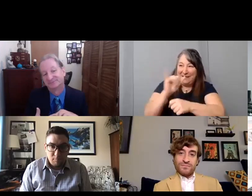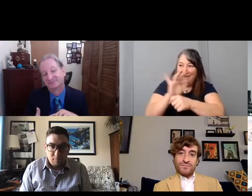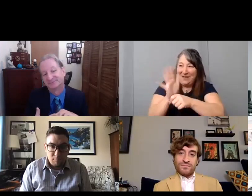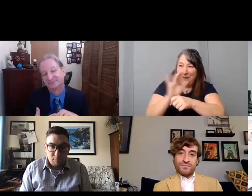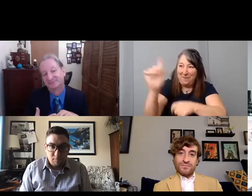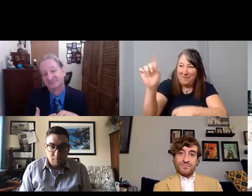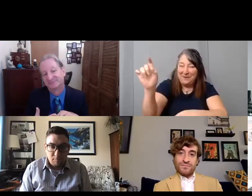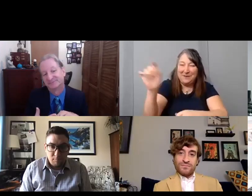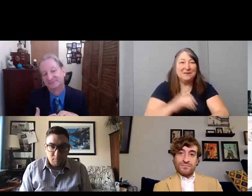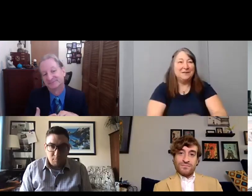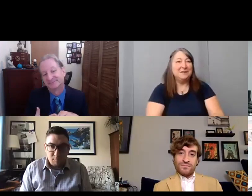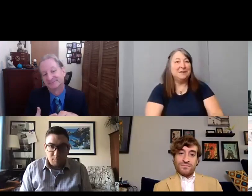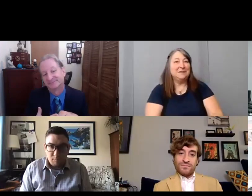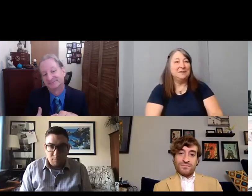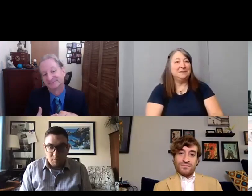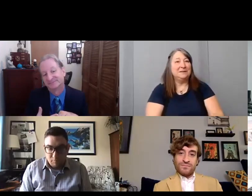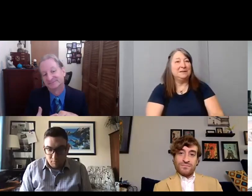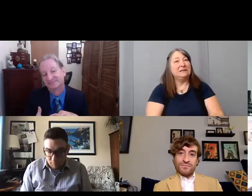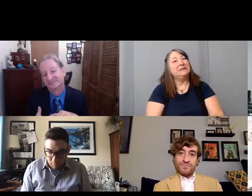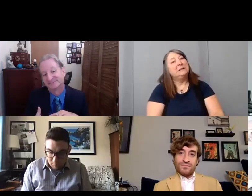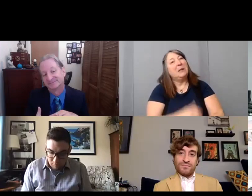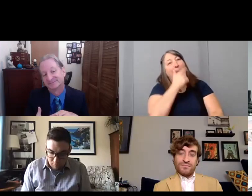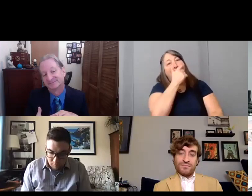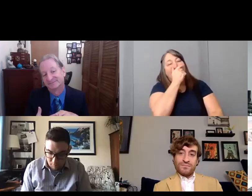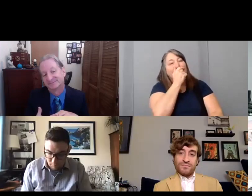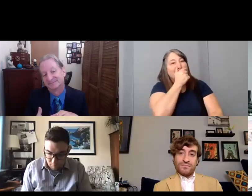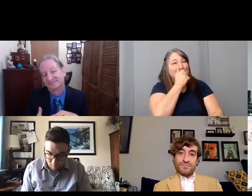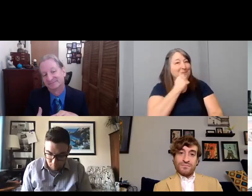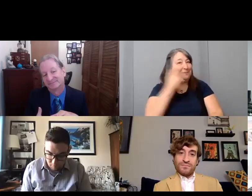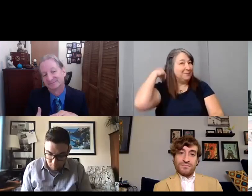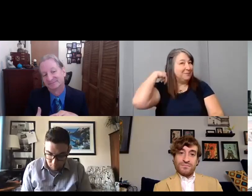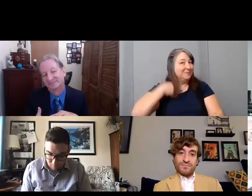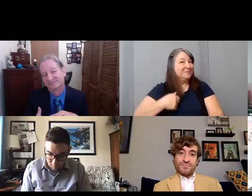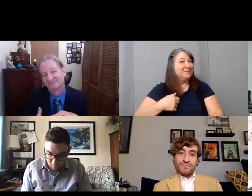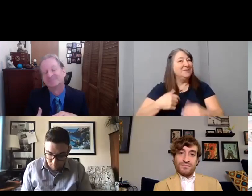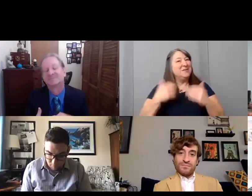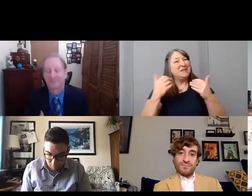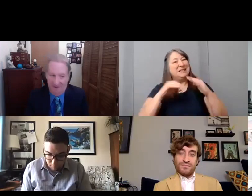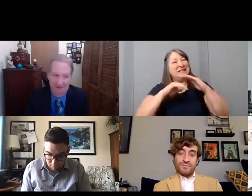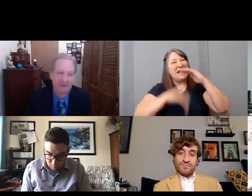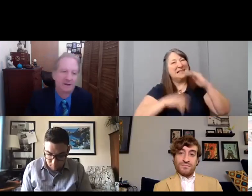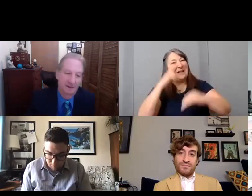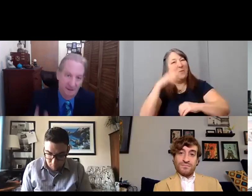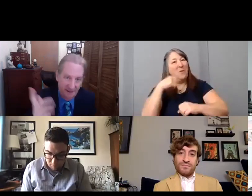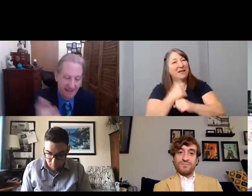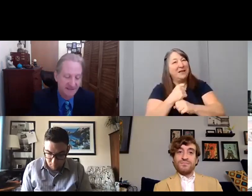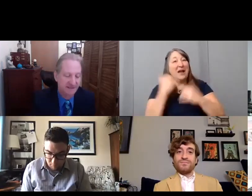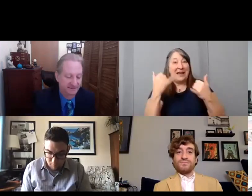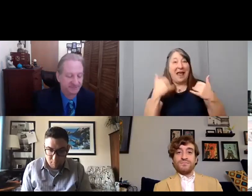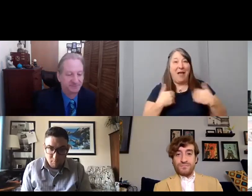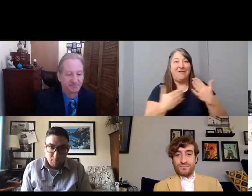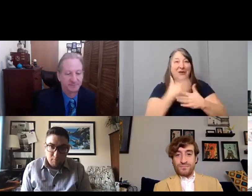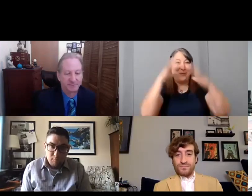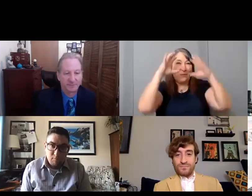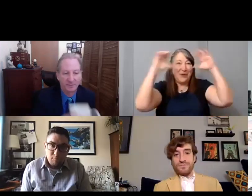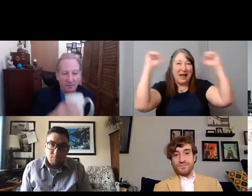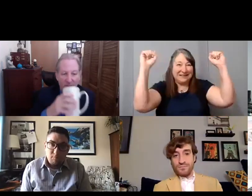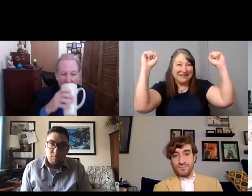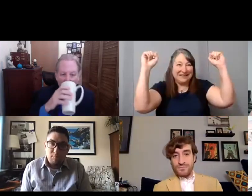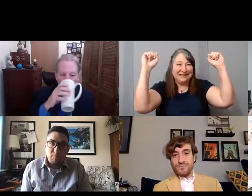[Rachel] Um. I mean it's been a little less than a year and we have a new president now, but a lot of the healthcare um